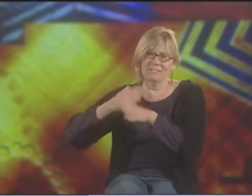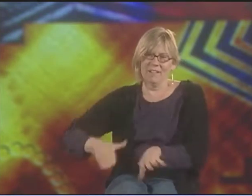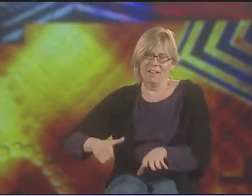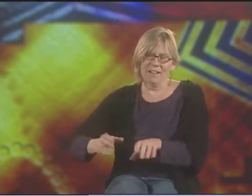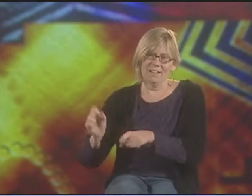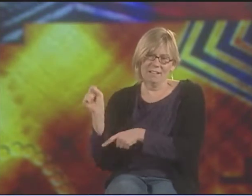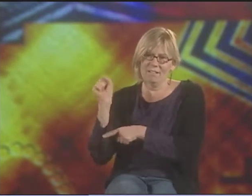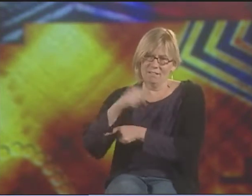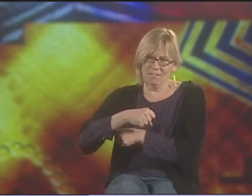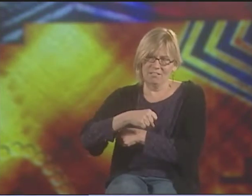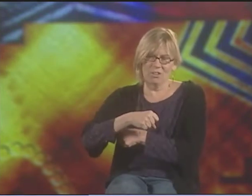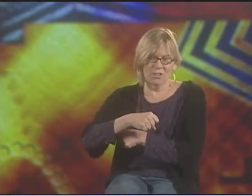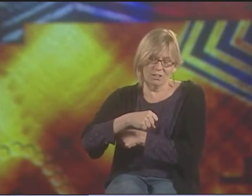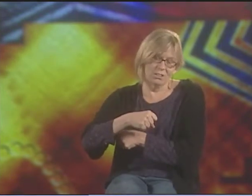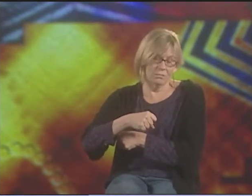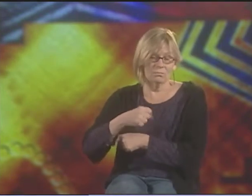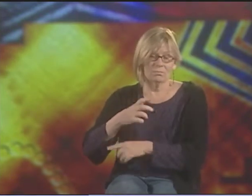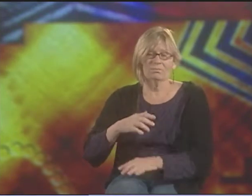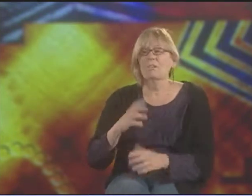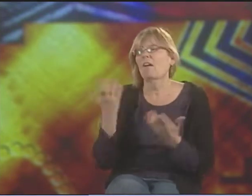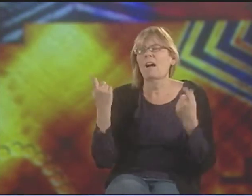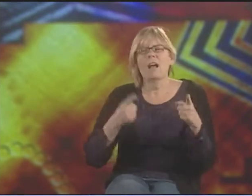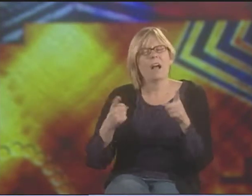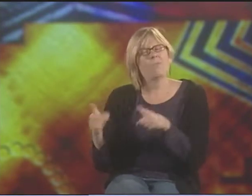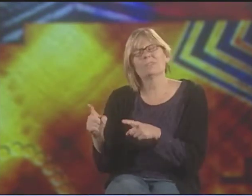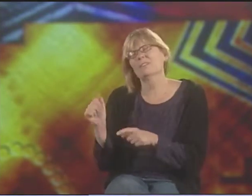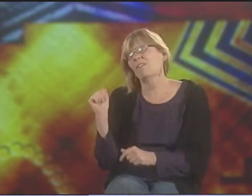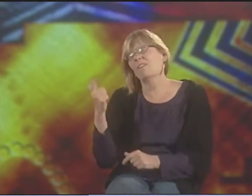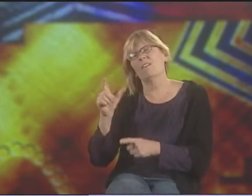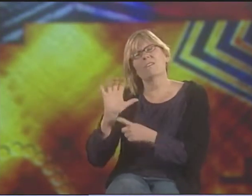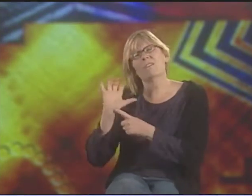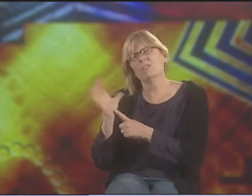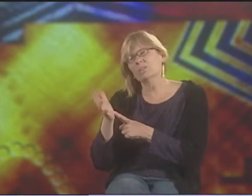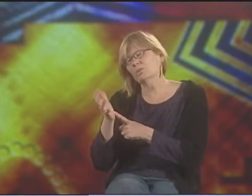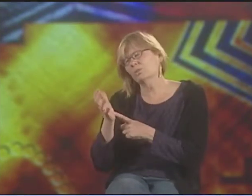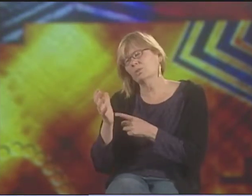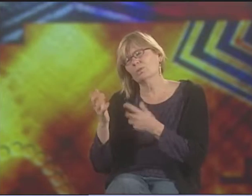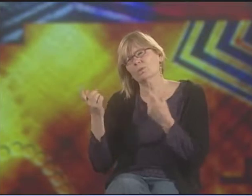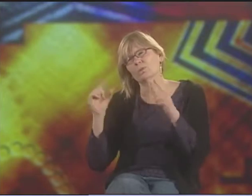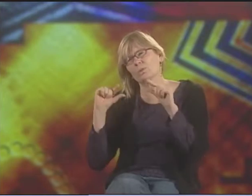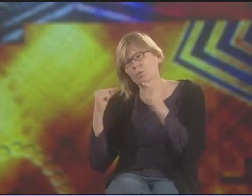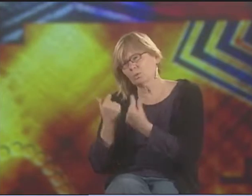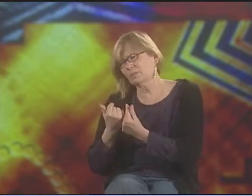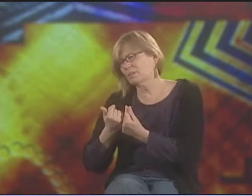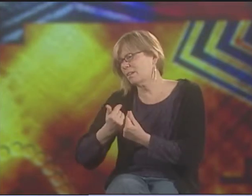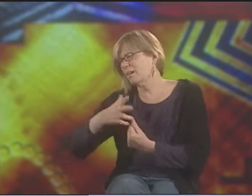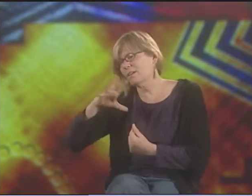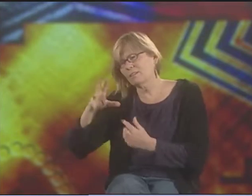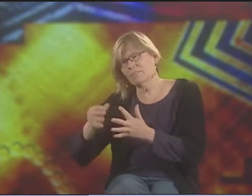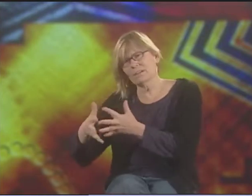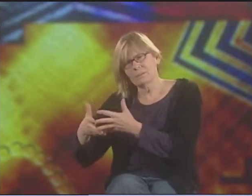DIVIDE AND CONQUER ALL THE WAY. AND THAT HAPPENS IN ALL GROUPS THAT ARE DISENFRANCHISED,